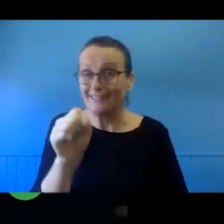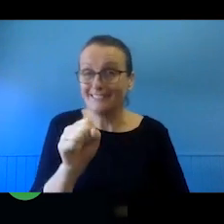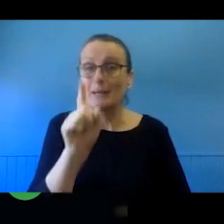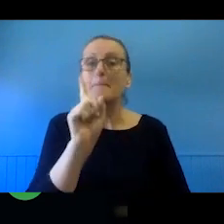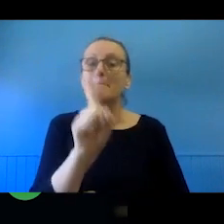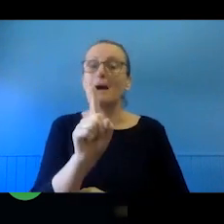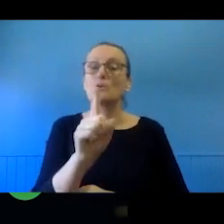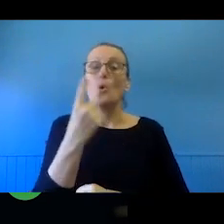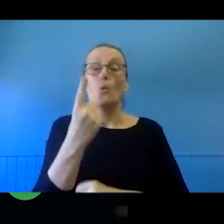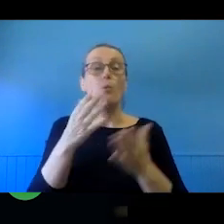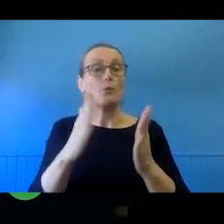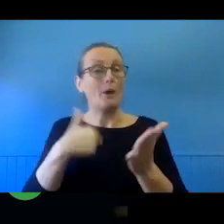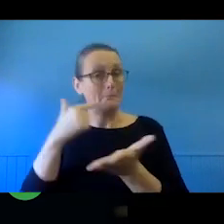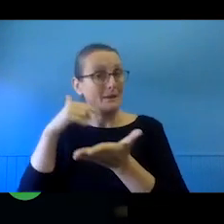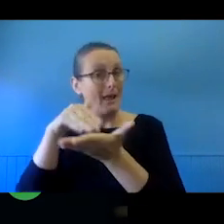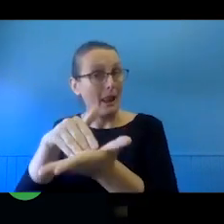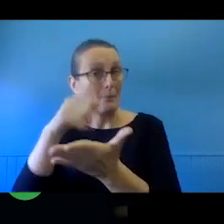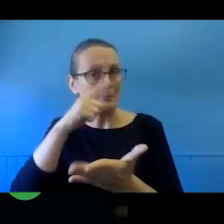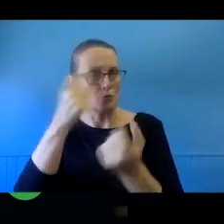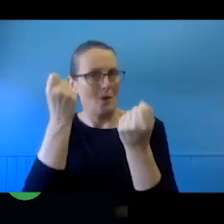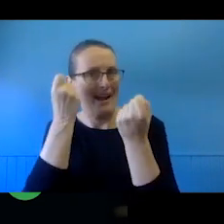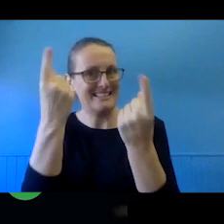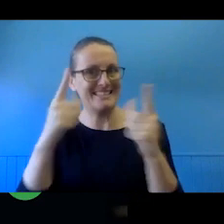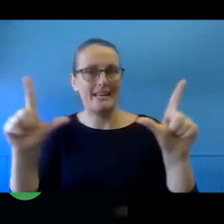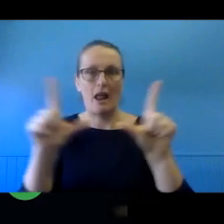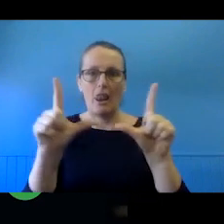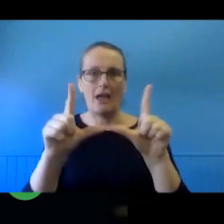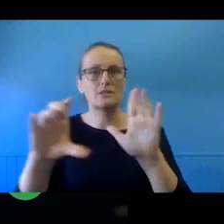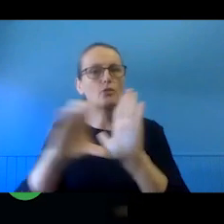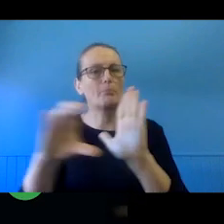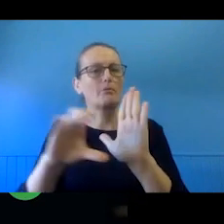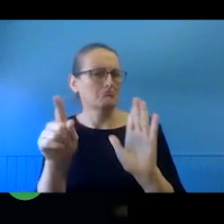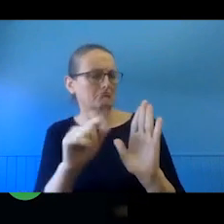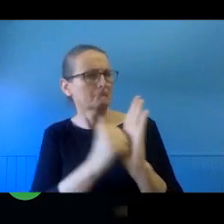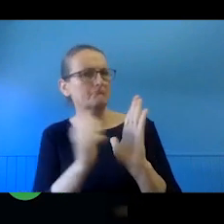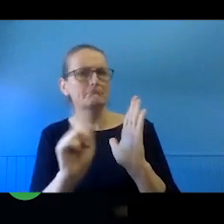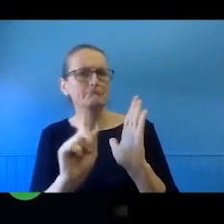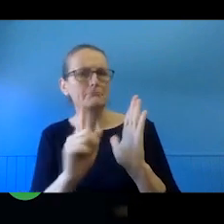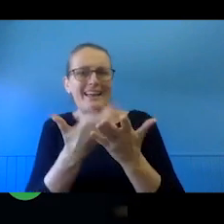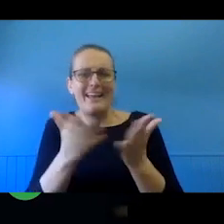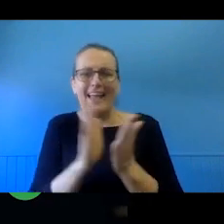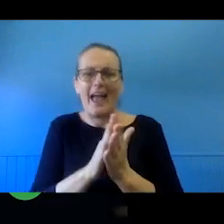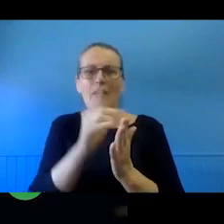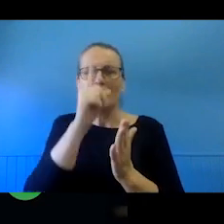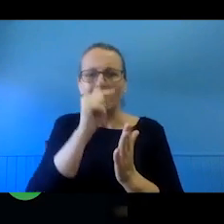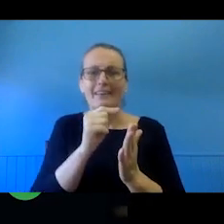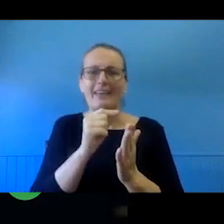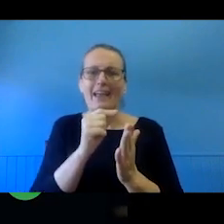One way I try to help people get their head around how licensing works and how they might structure a licensing approach